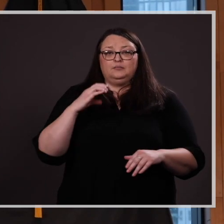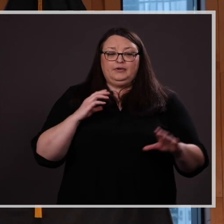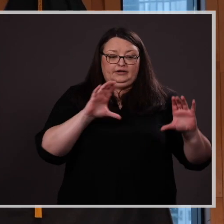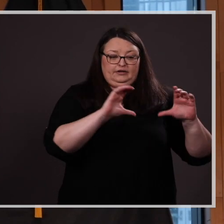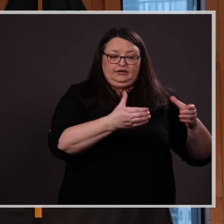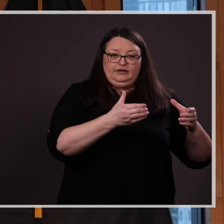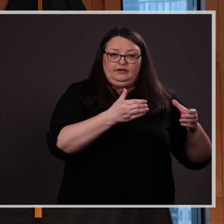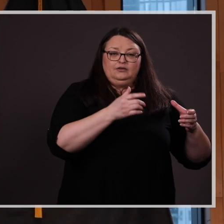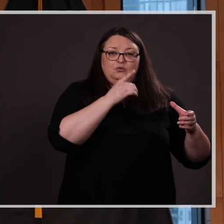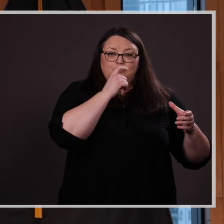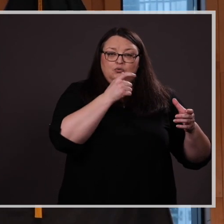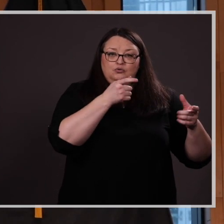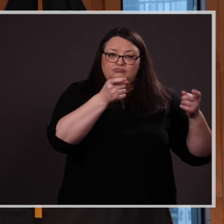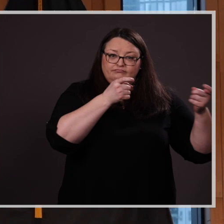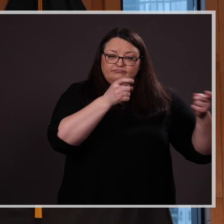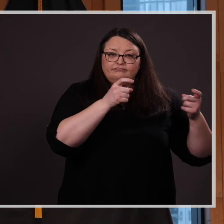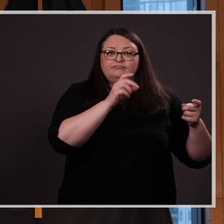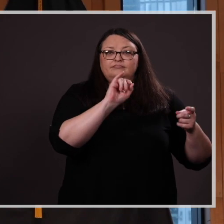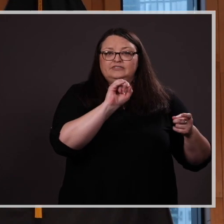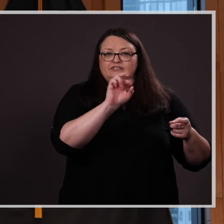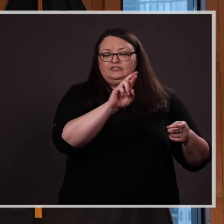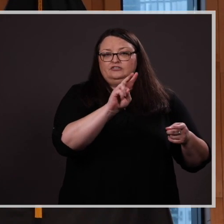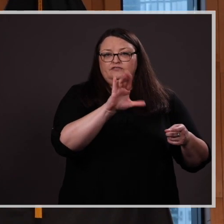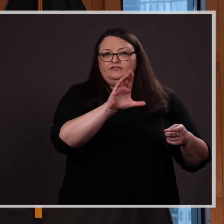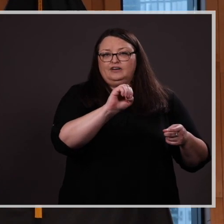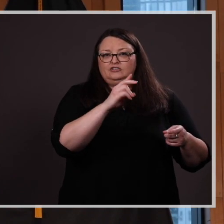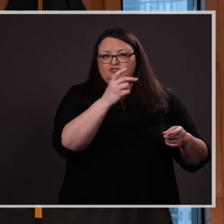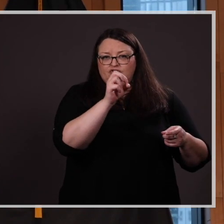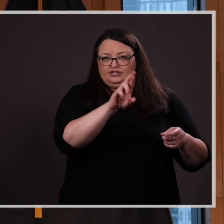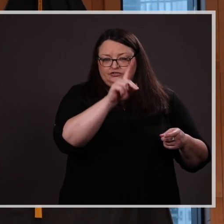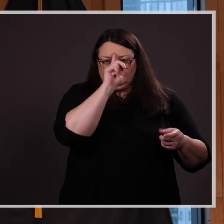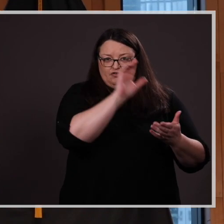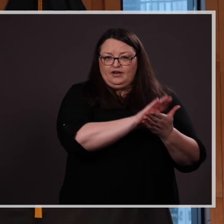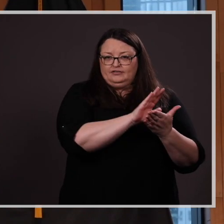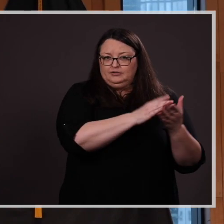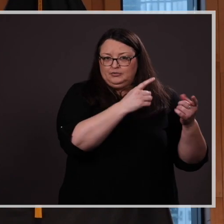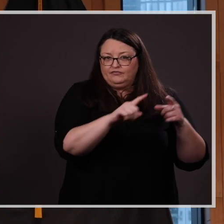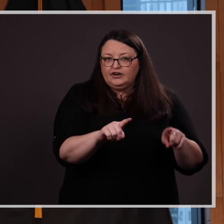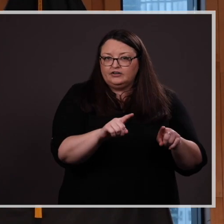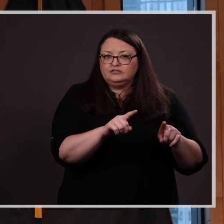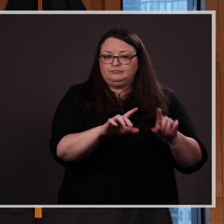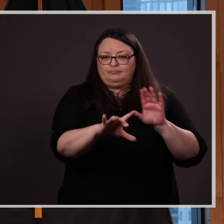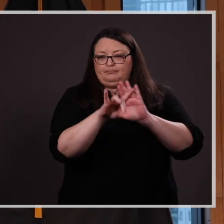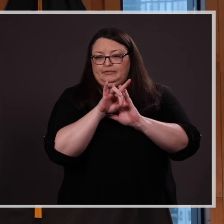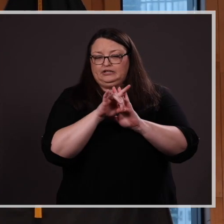by the Senior Vice Chancellor for Academic Affairs selects this student from the Deans’